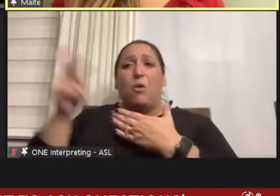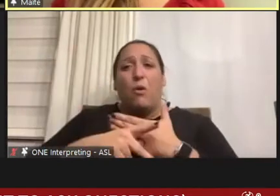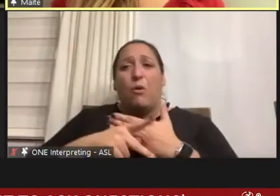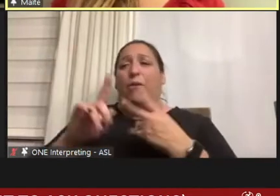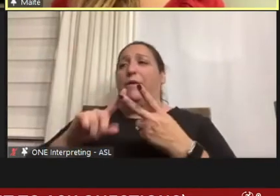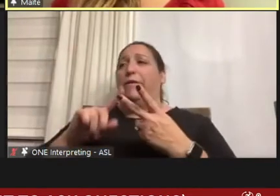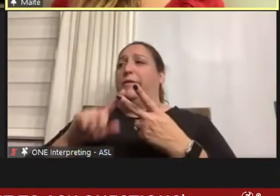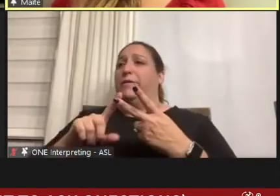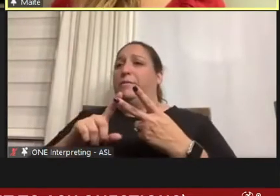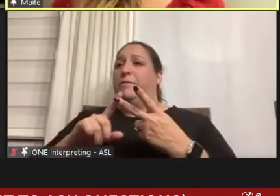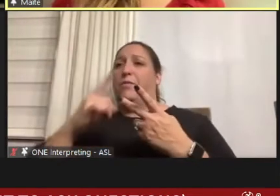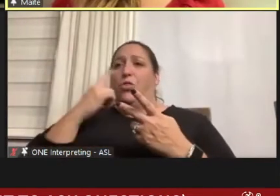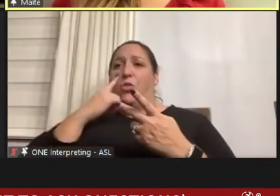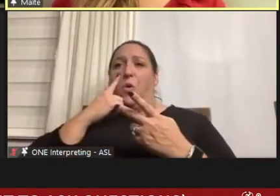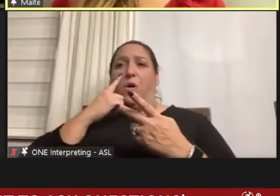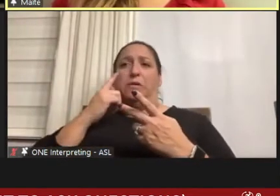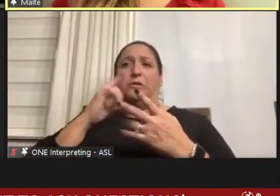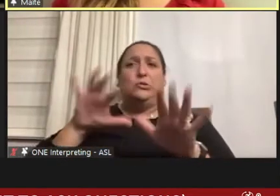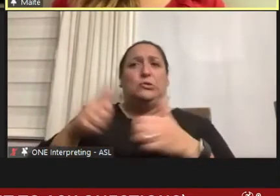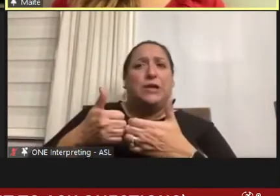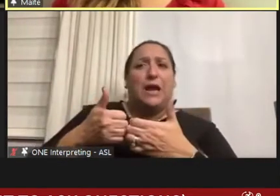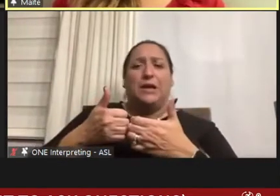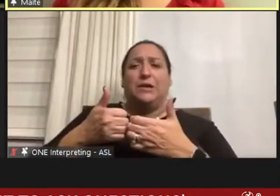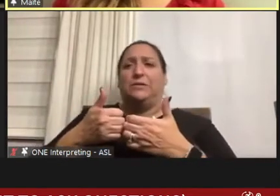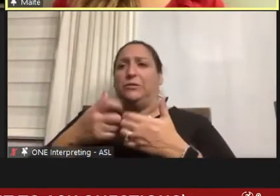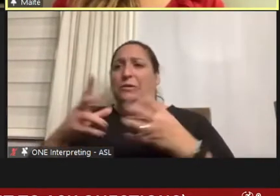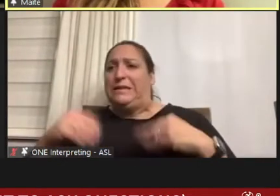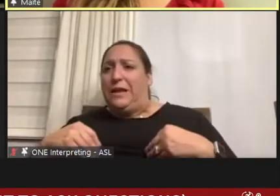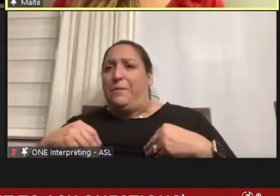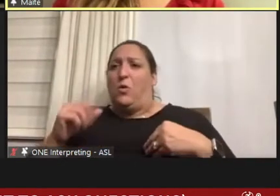it would be too challenging or too much of a risk for them to take me on